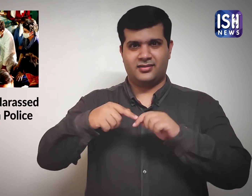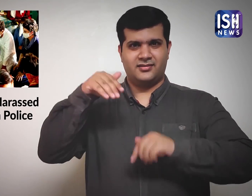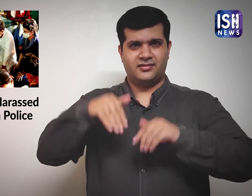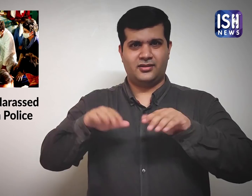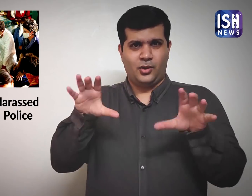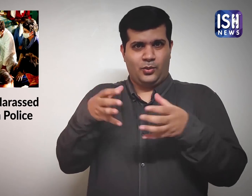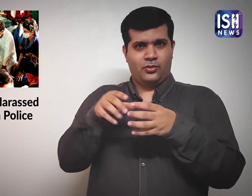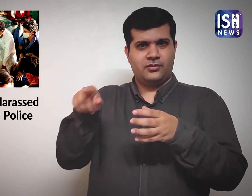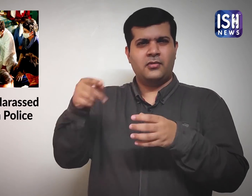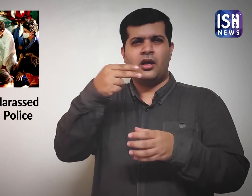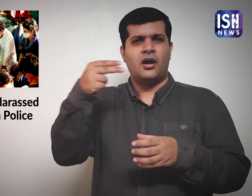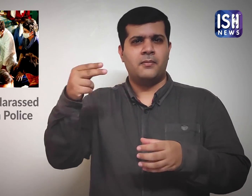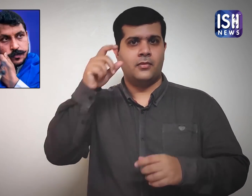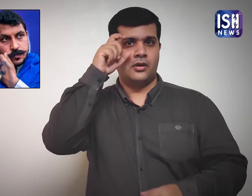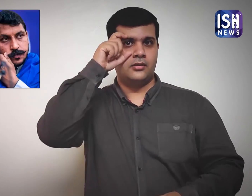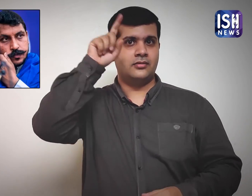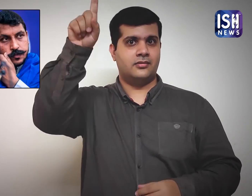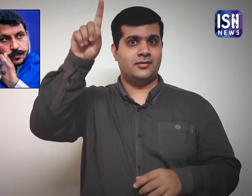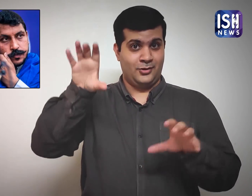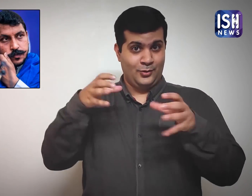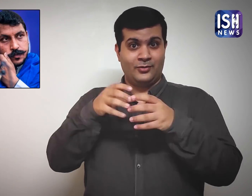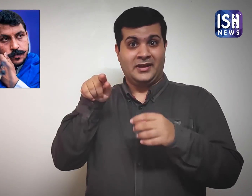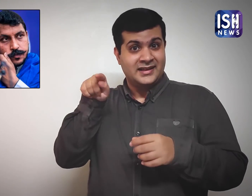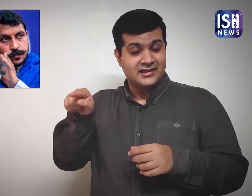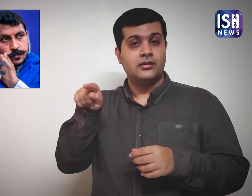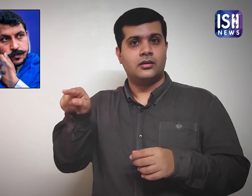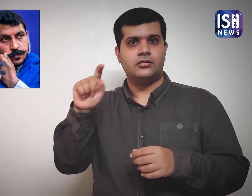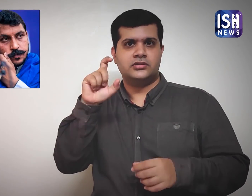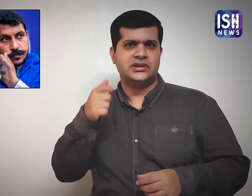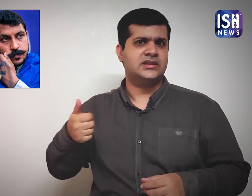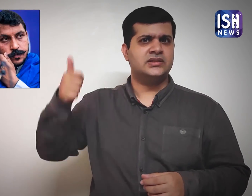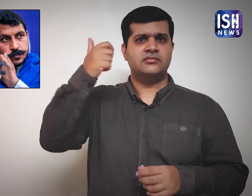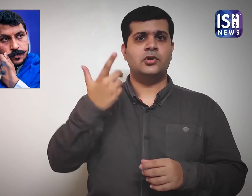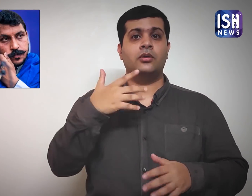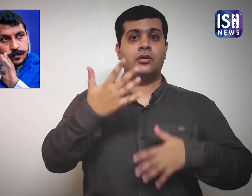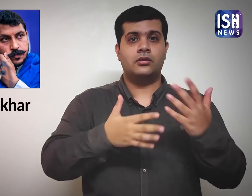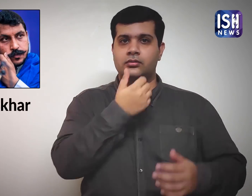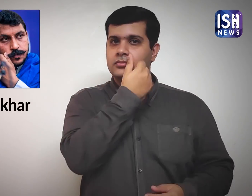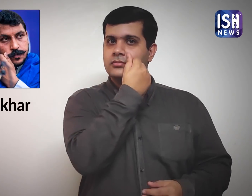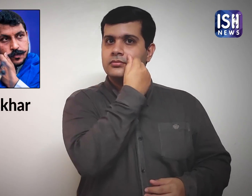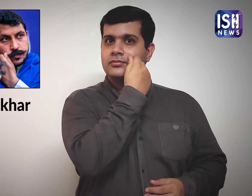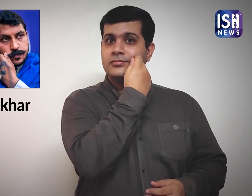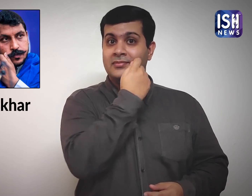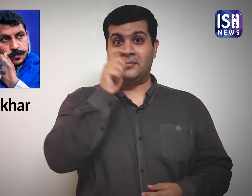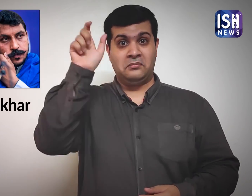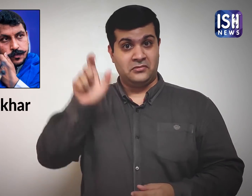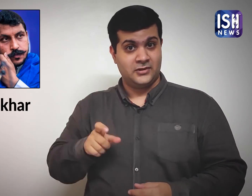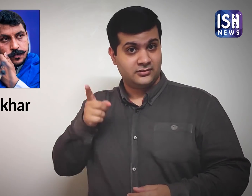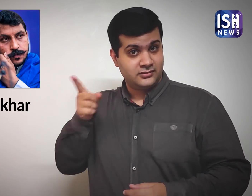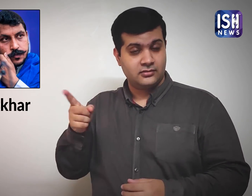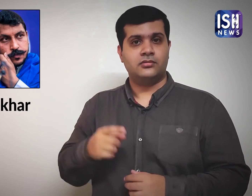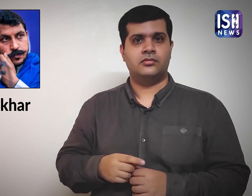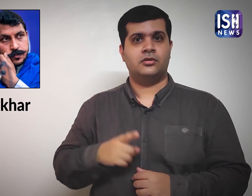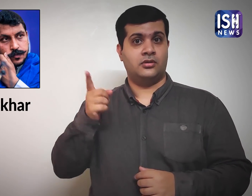Bhim Army chief Chandrashekhar Azad - sign name -